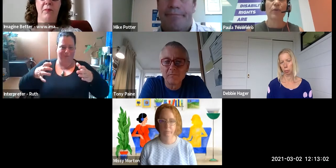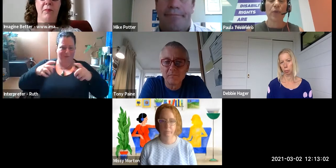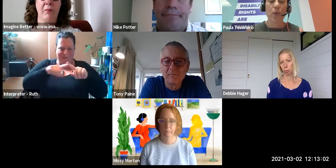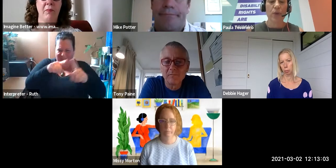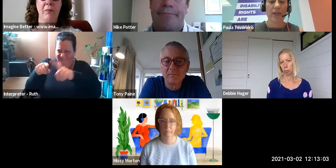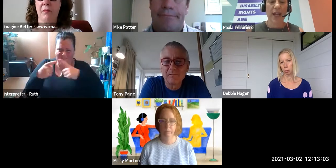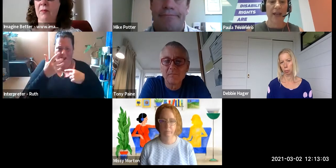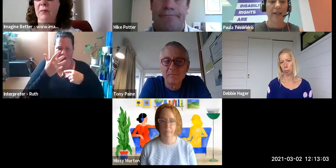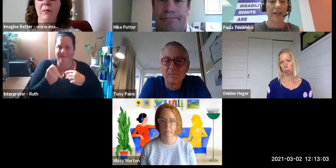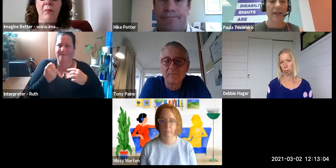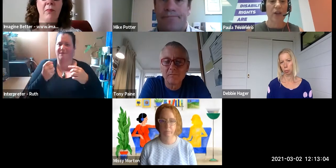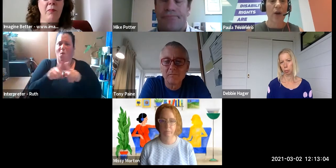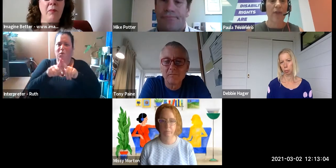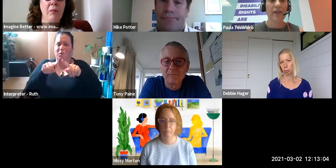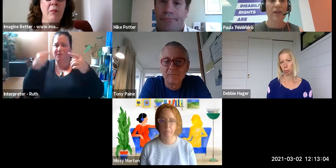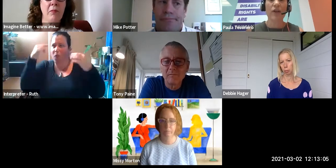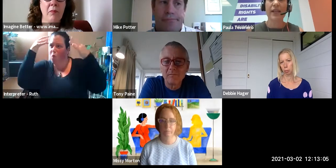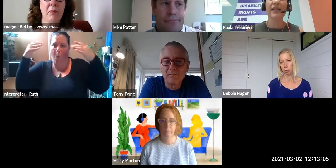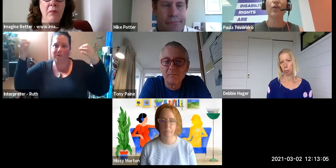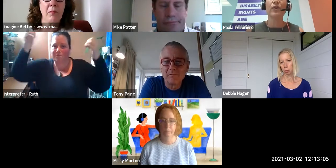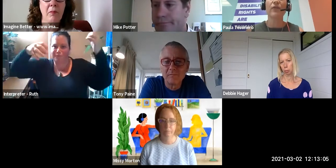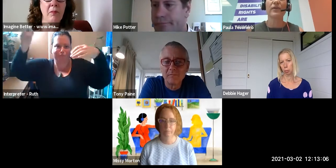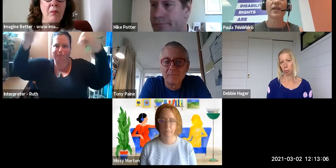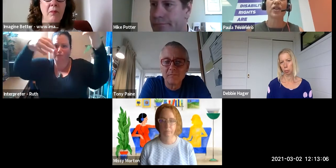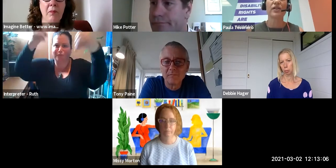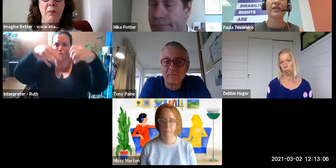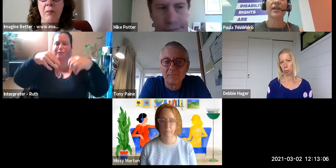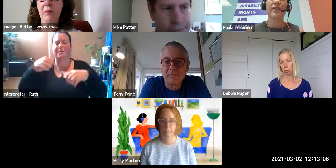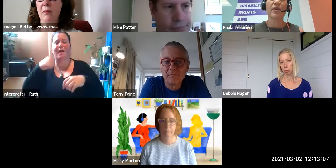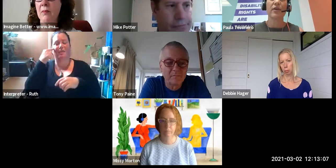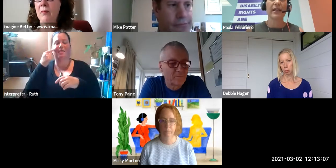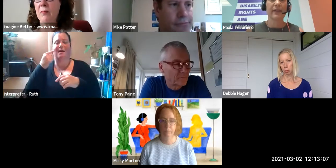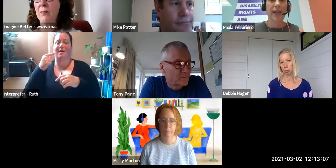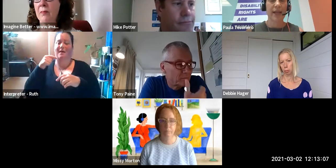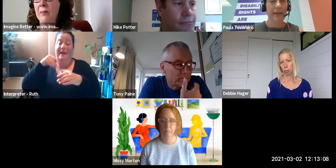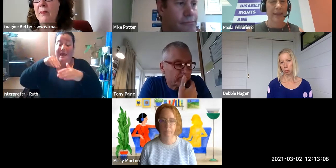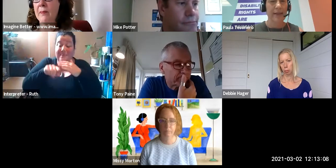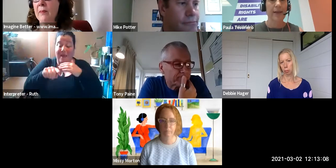of thought. And I think as long as in those conversations there really is that listening